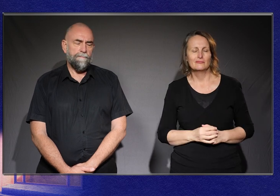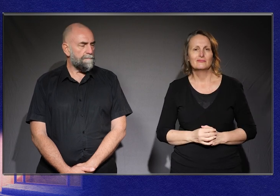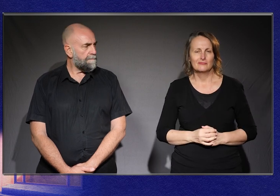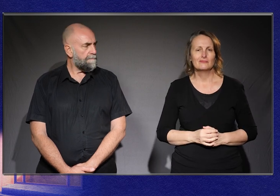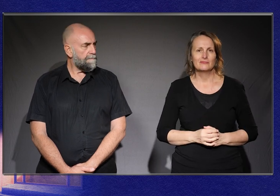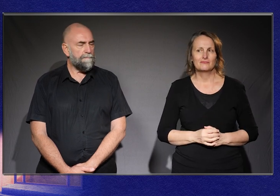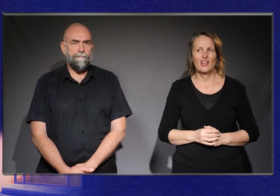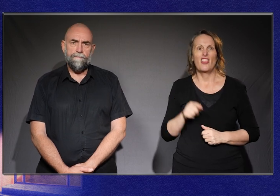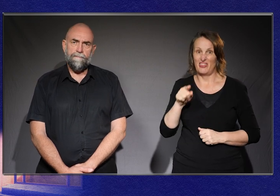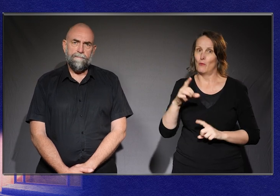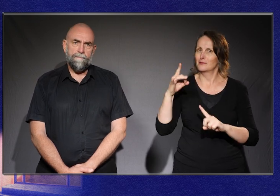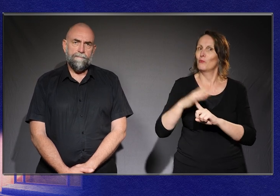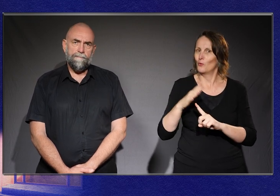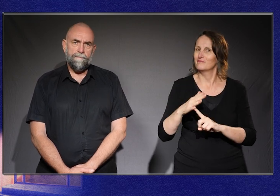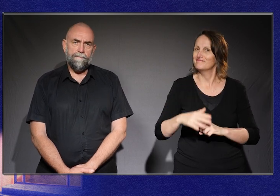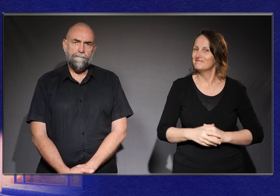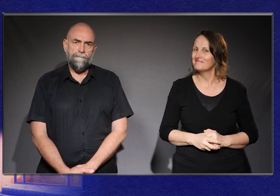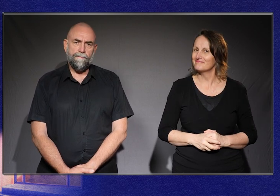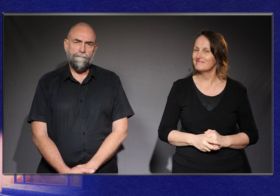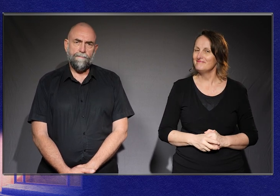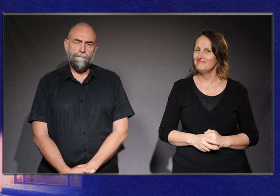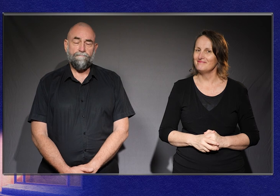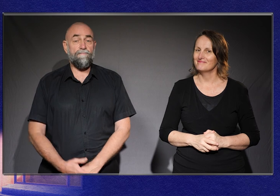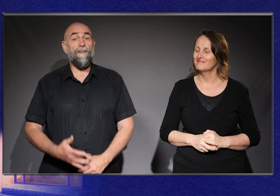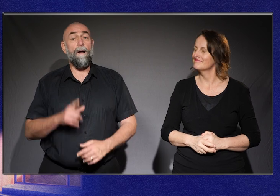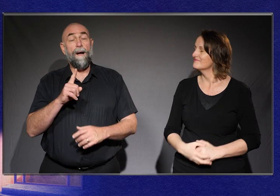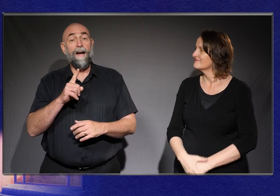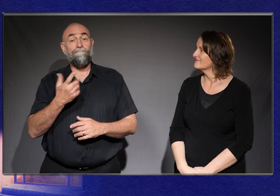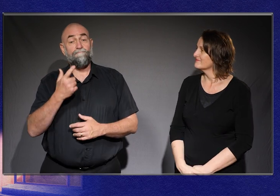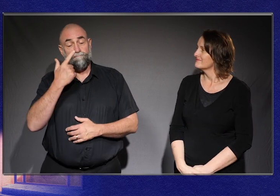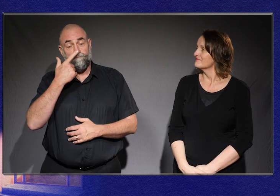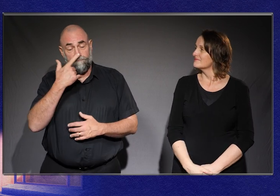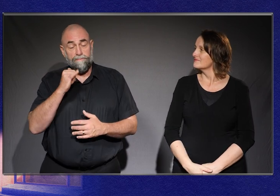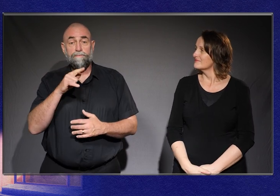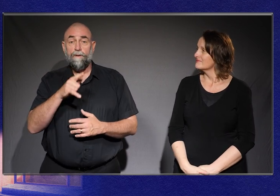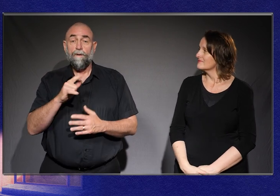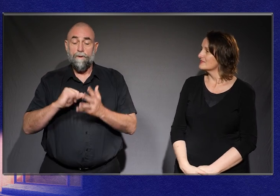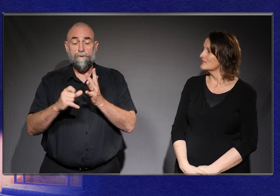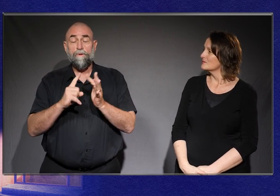Now. That was super important. But the social model of disability isn’t perfect.